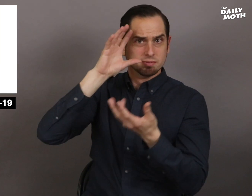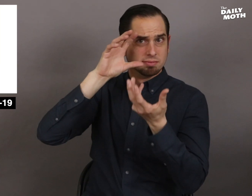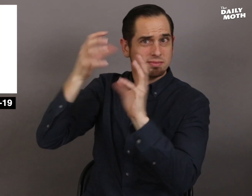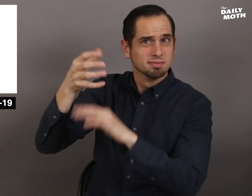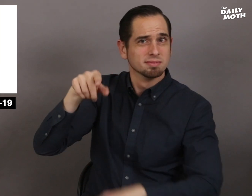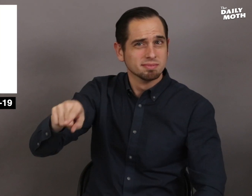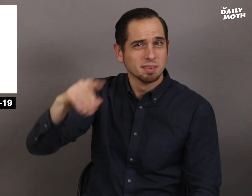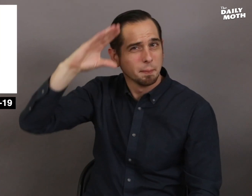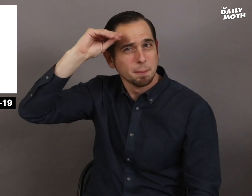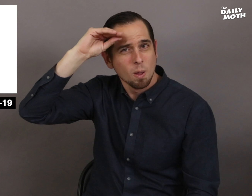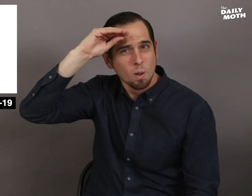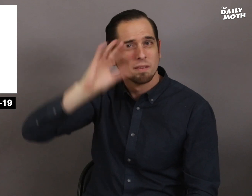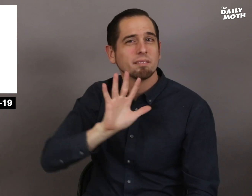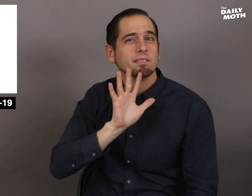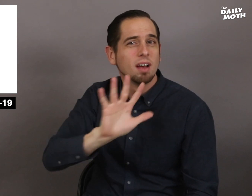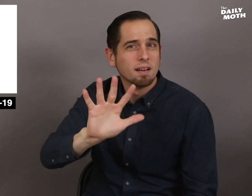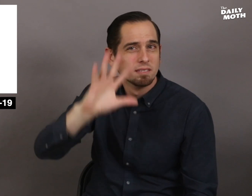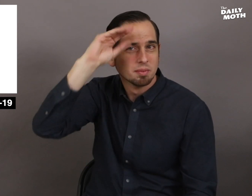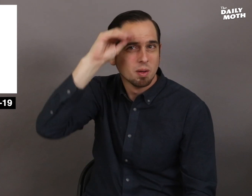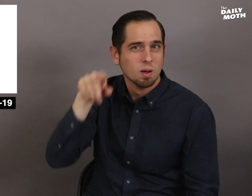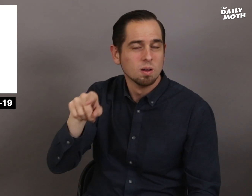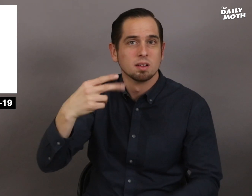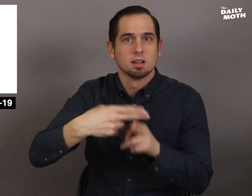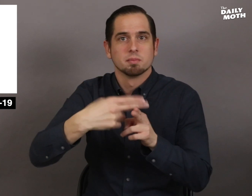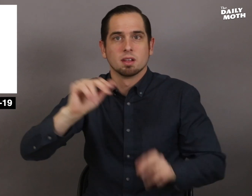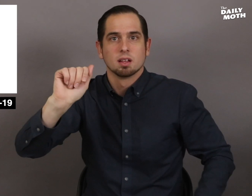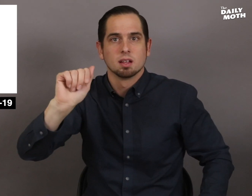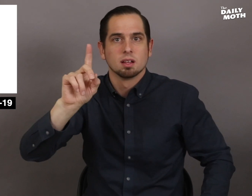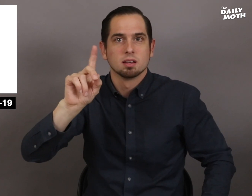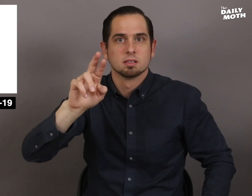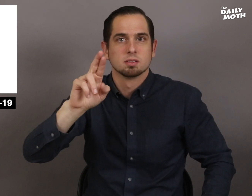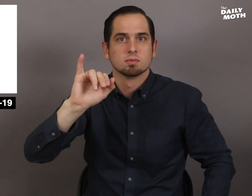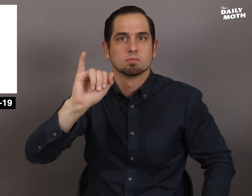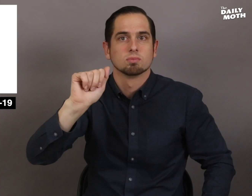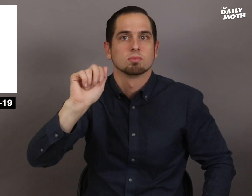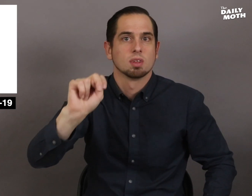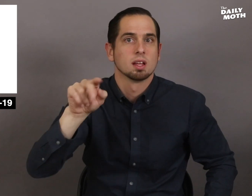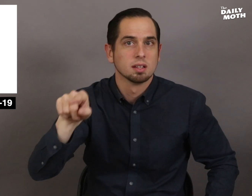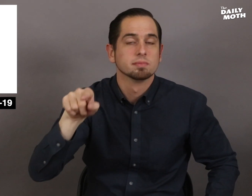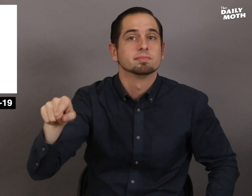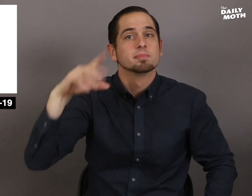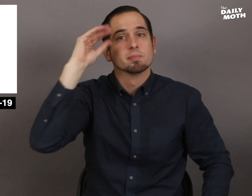and found out that it was a 5-year-old boy named Adrian